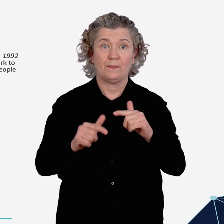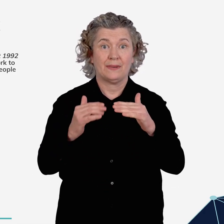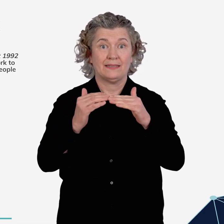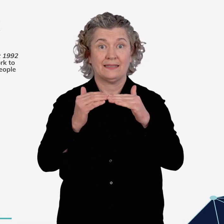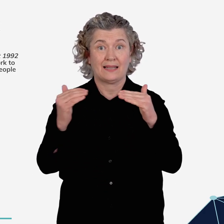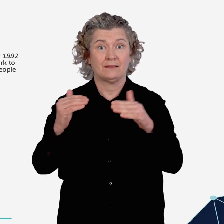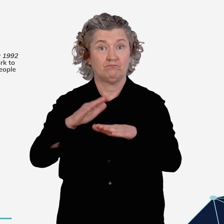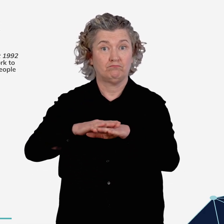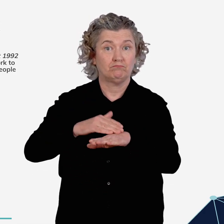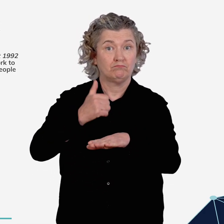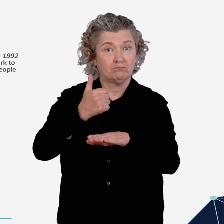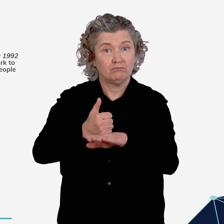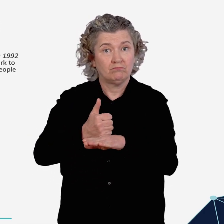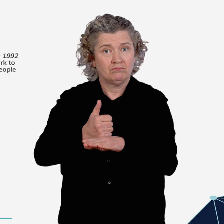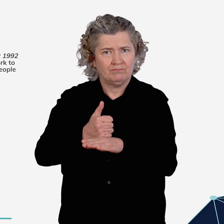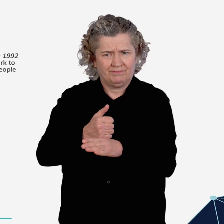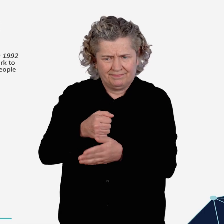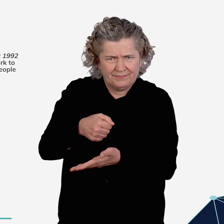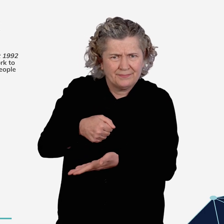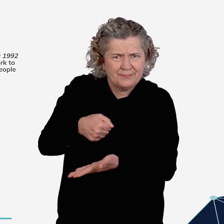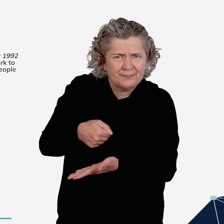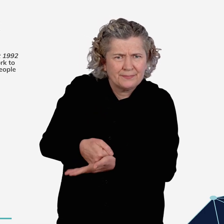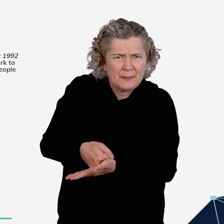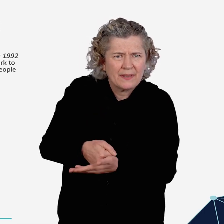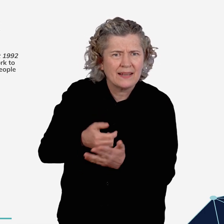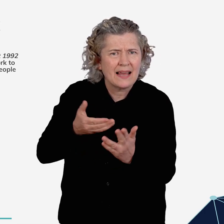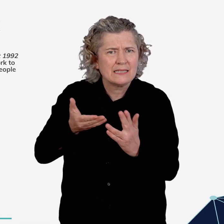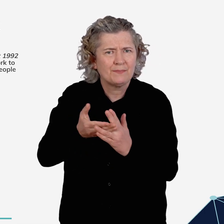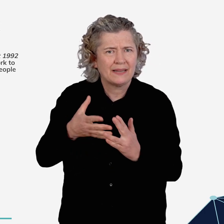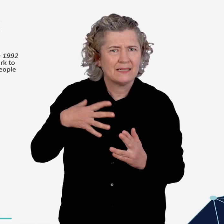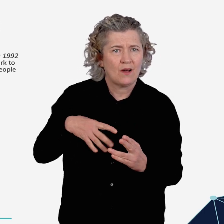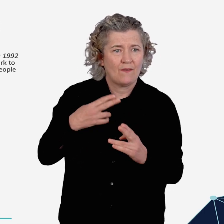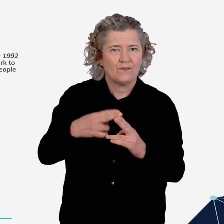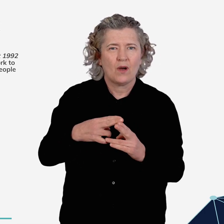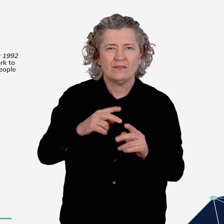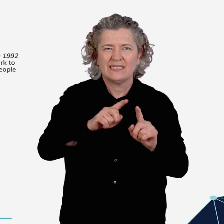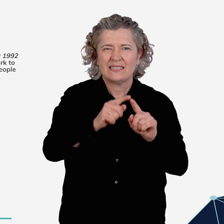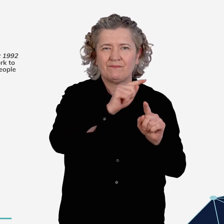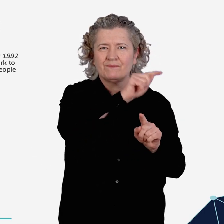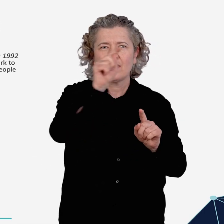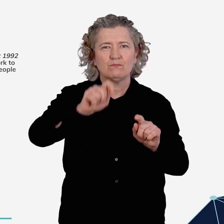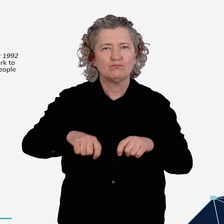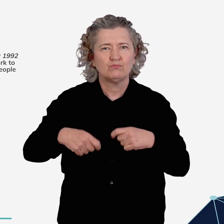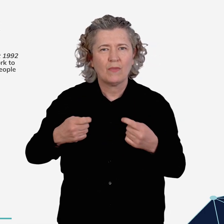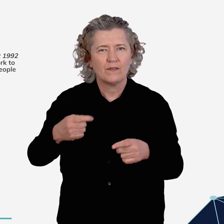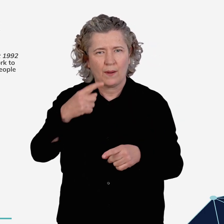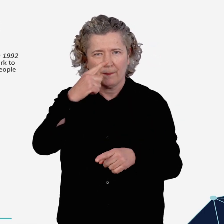The Transport Standards establish the minimum accessibility requirements to be met by providers and operators